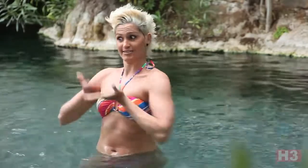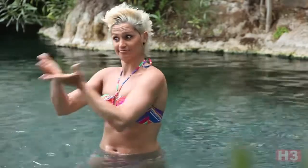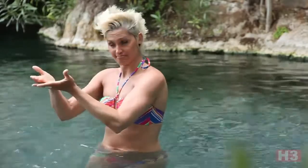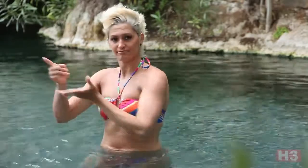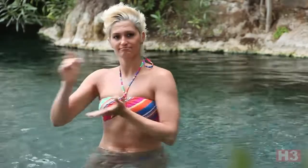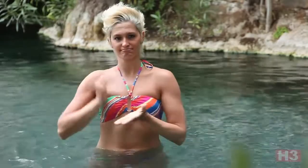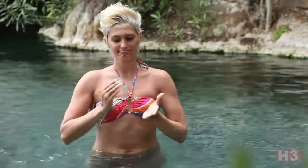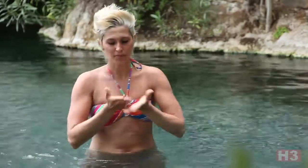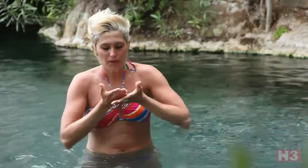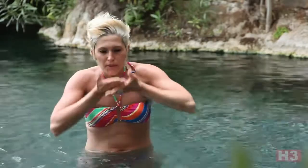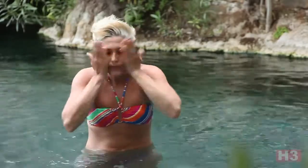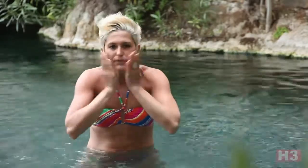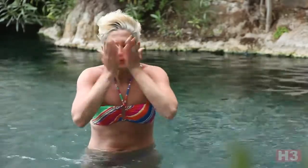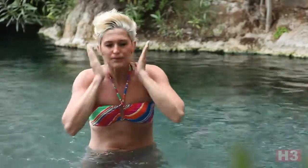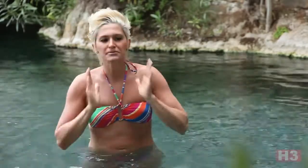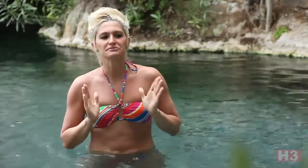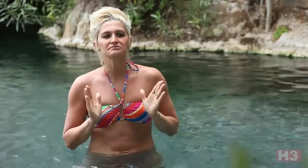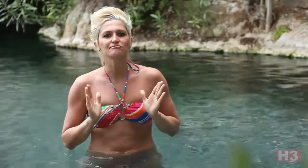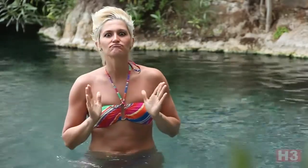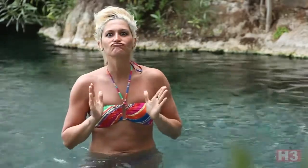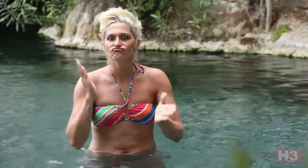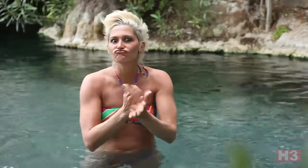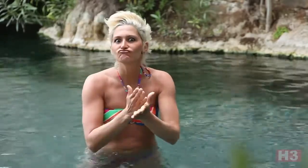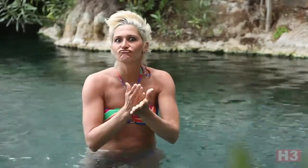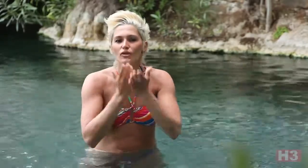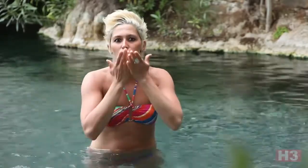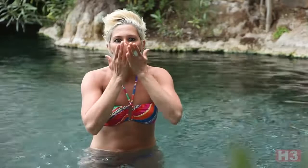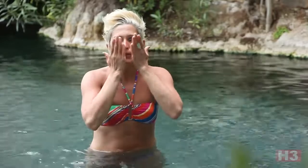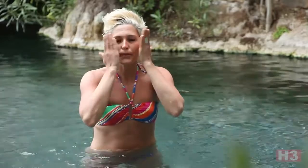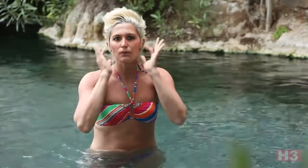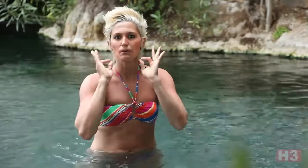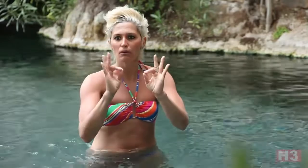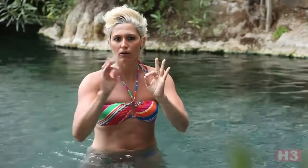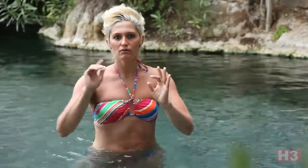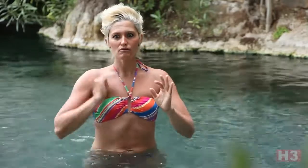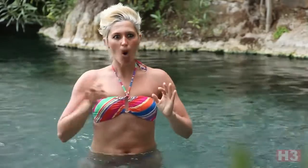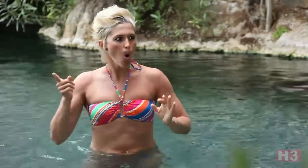Cleopatra examined the water and found it had helped restore her youth.